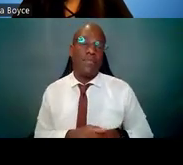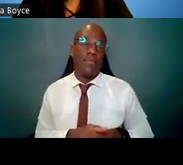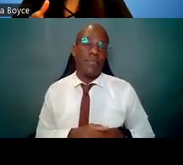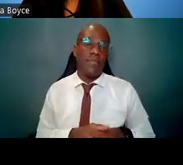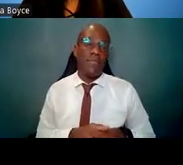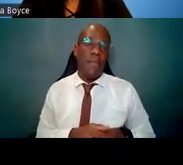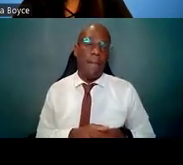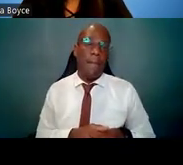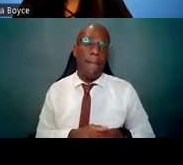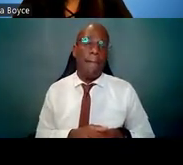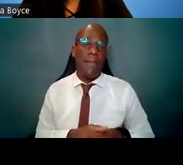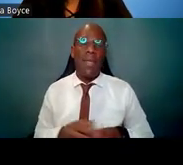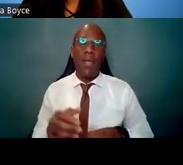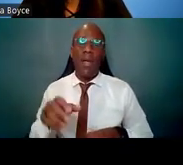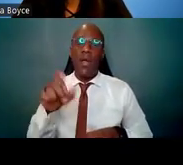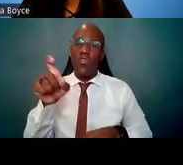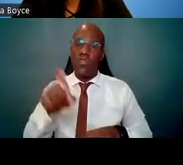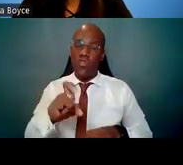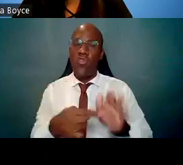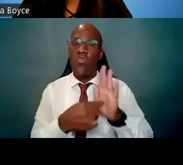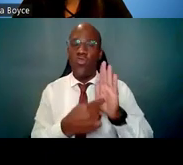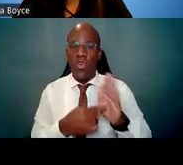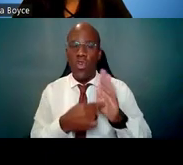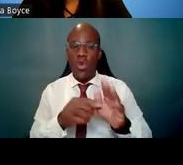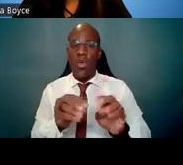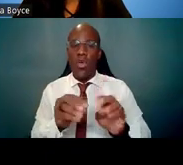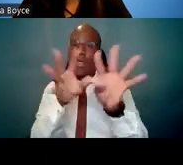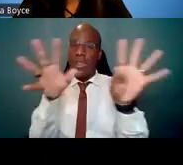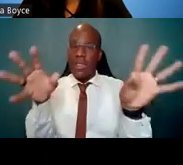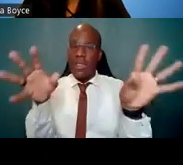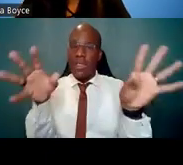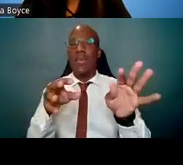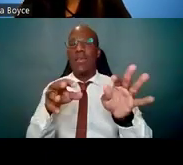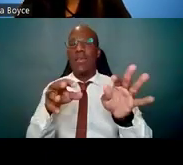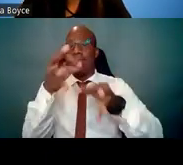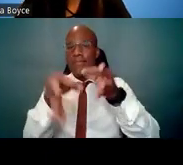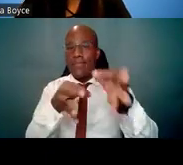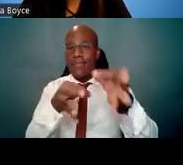it's nice to have a very famous person on there, but make sure that that person has a very specific role.